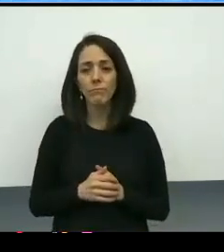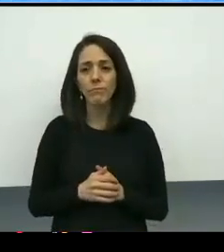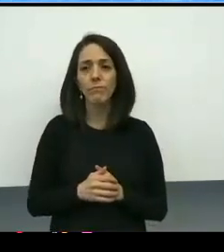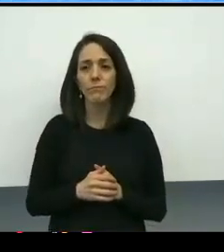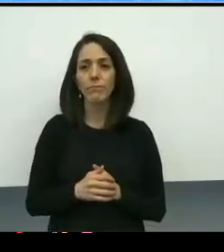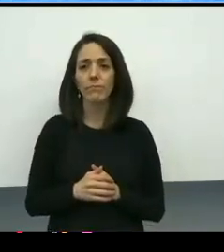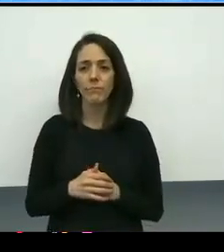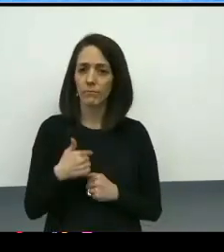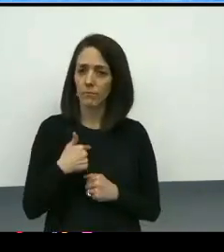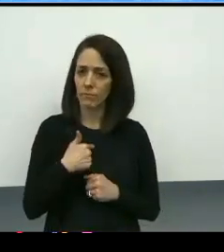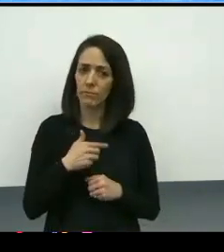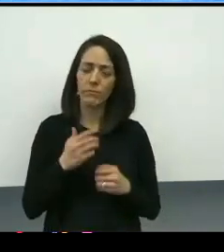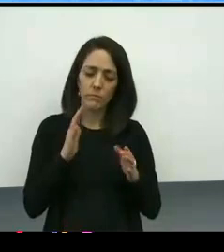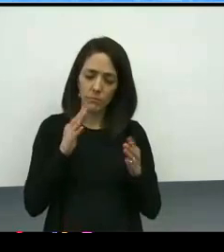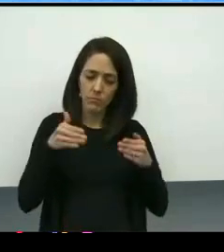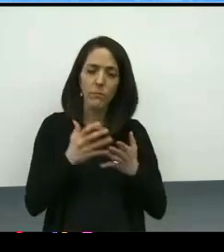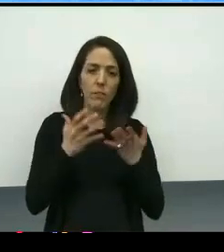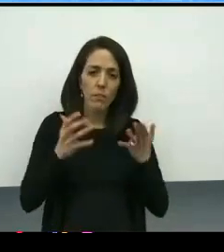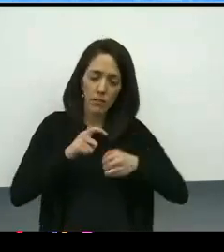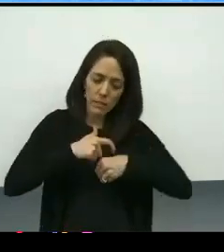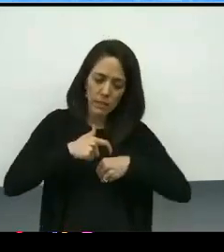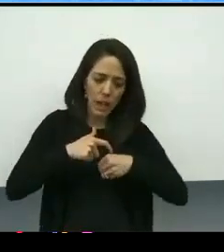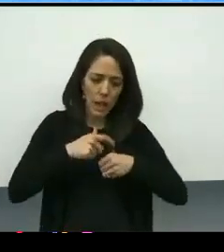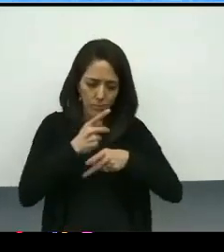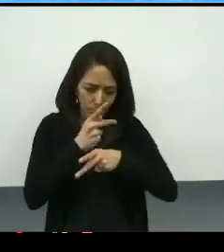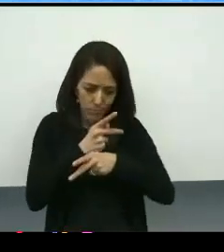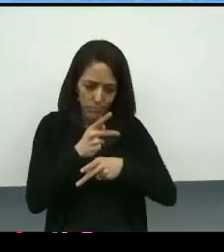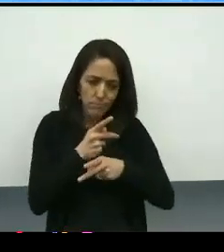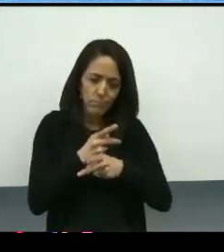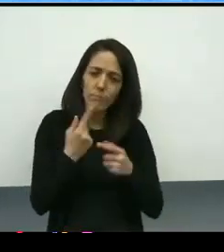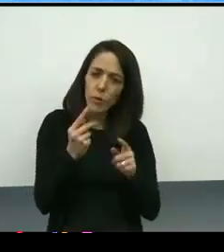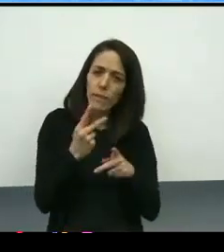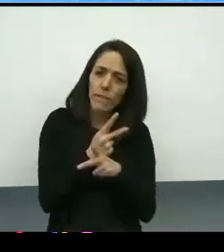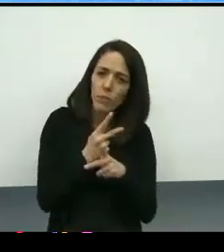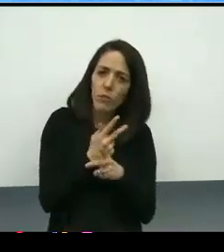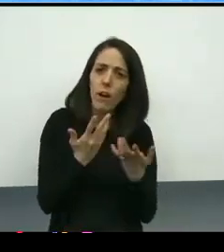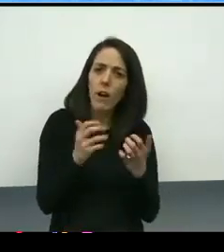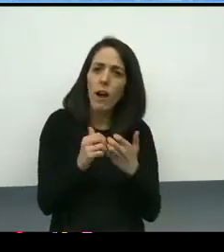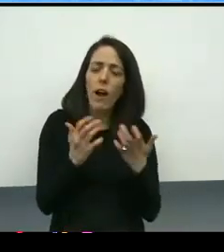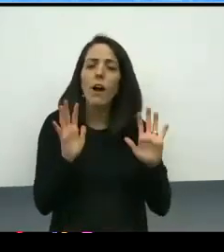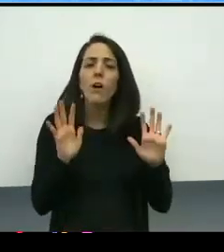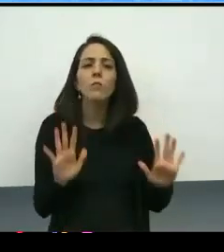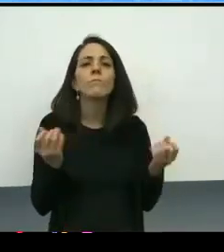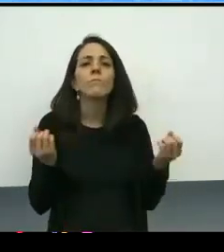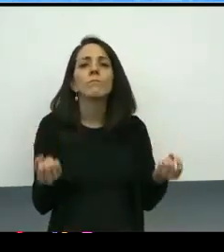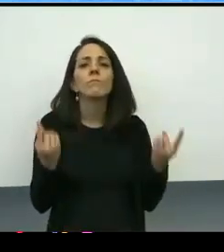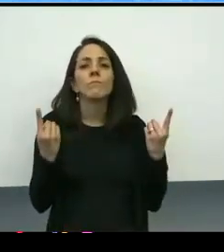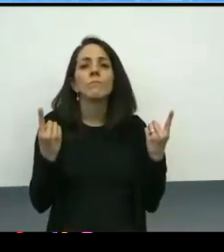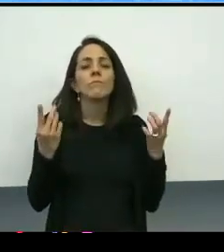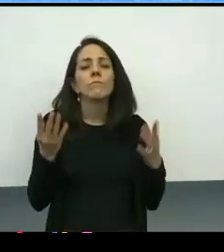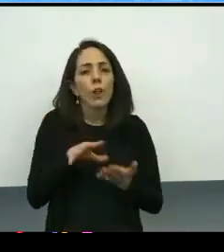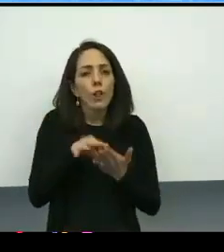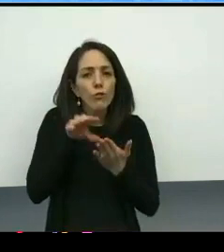we've spent a lot of time really trying to ground ourselves in trauma-informed systems change